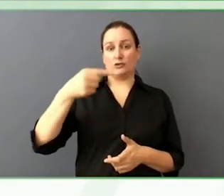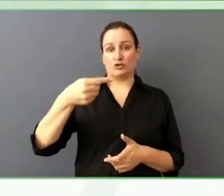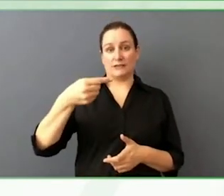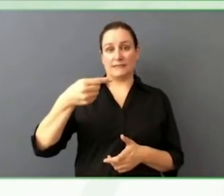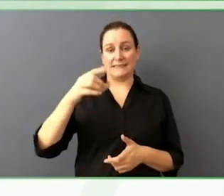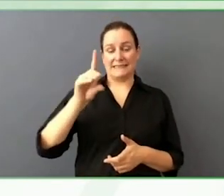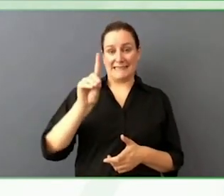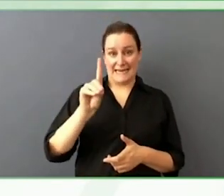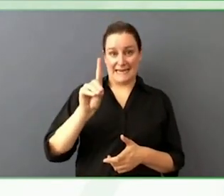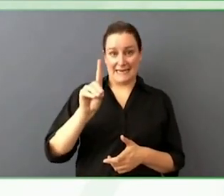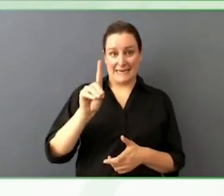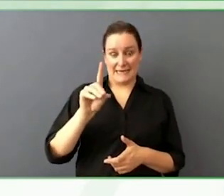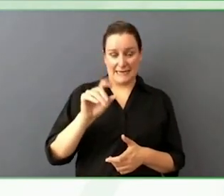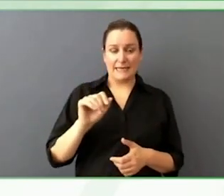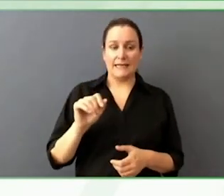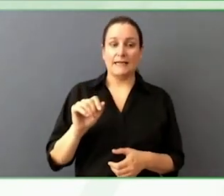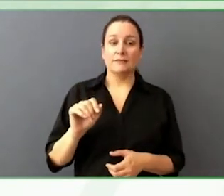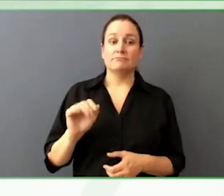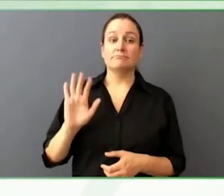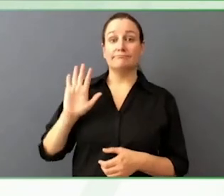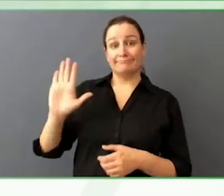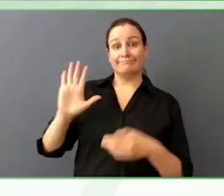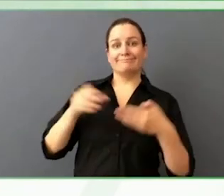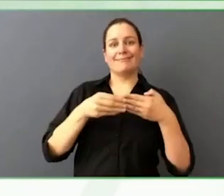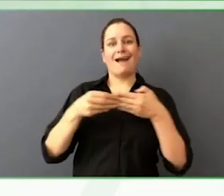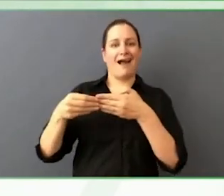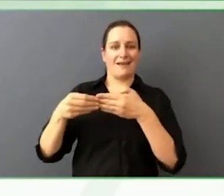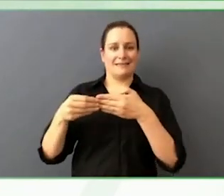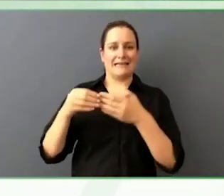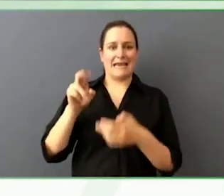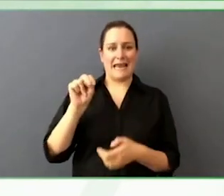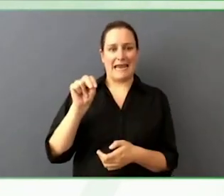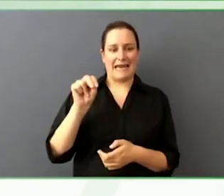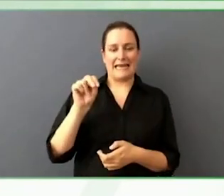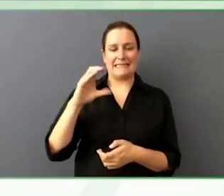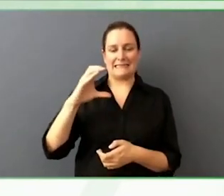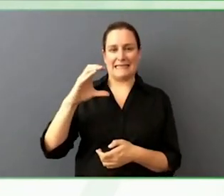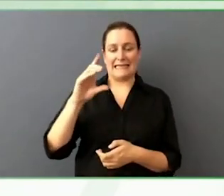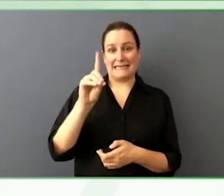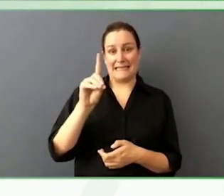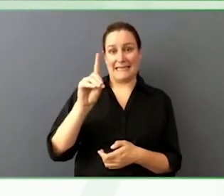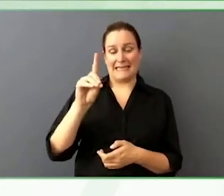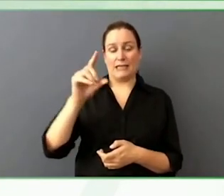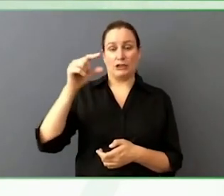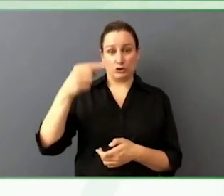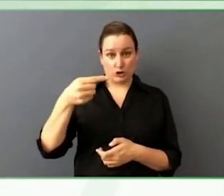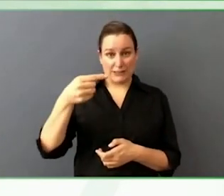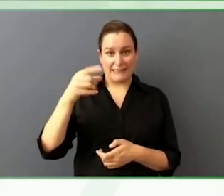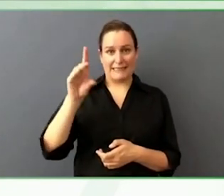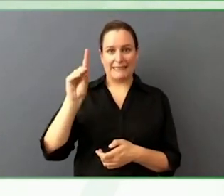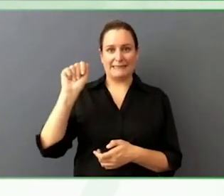Their style God so please Google the style guide. It is available in English, available in Spanish.